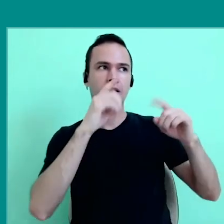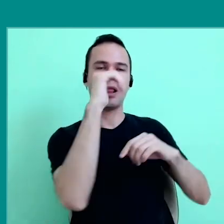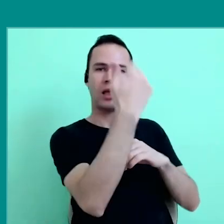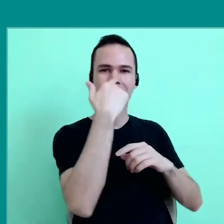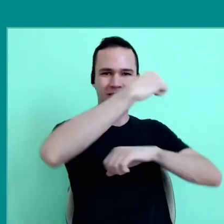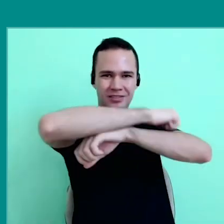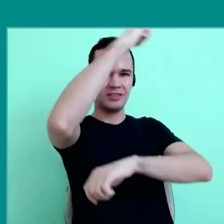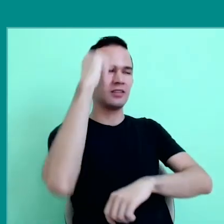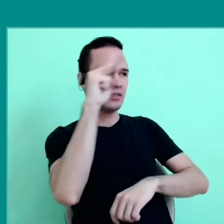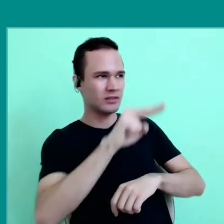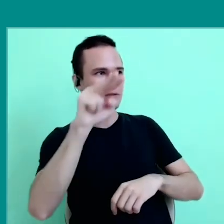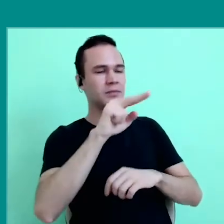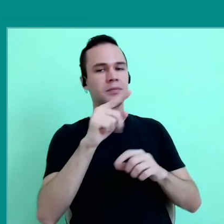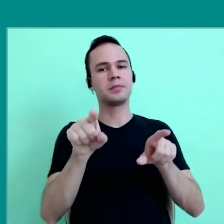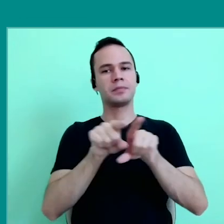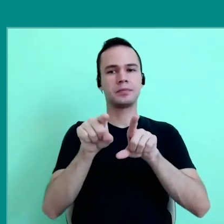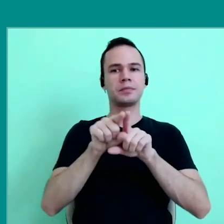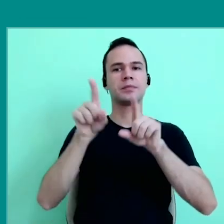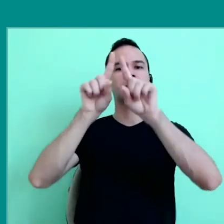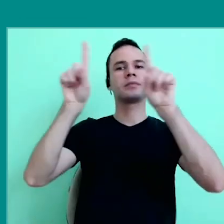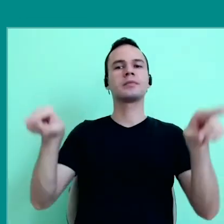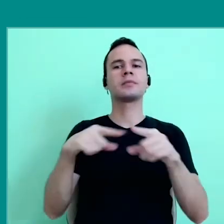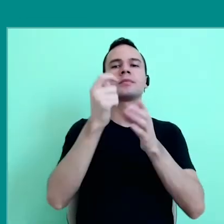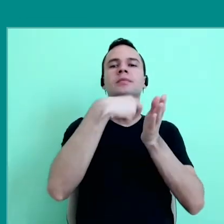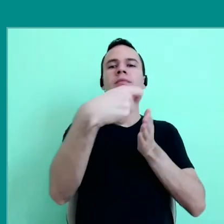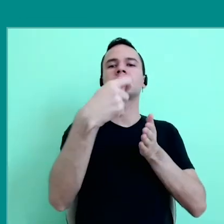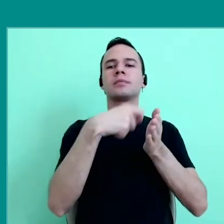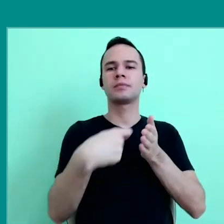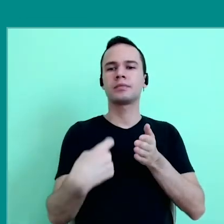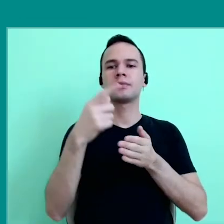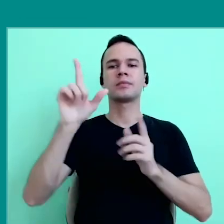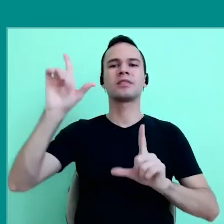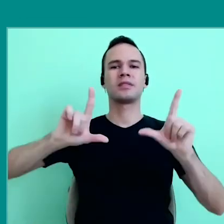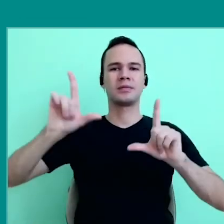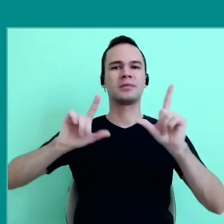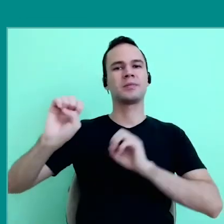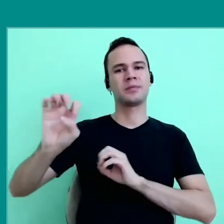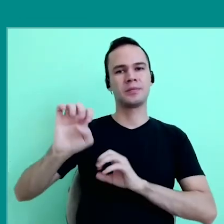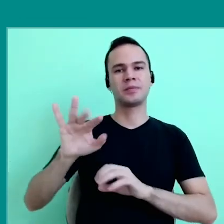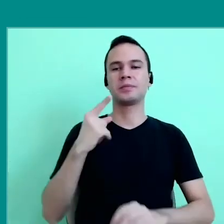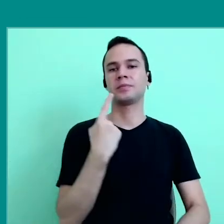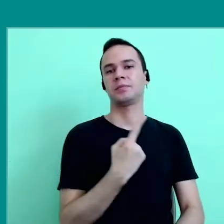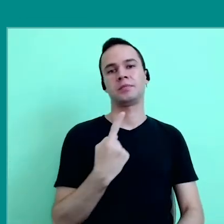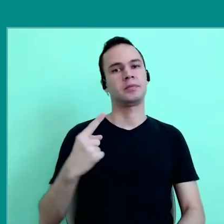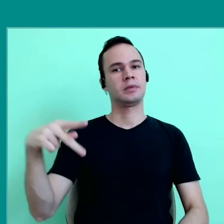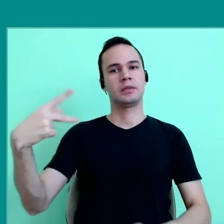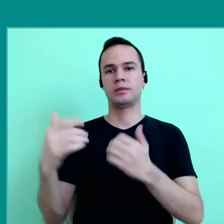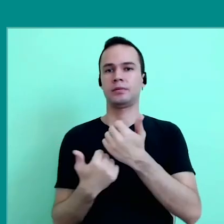The same can be said of the book of texts, the use of cinema at school, educational television, each one of these supports